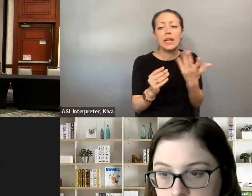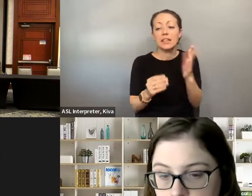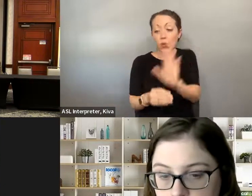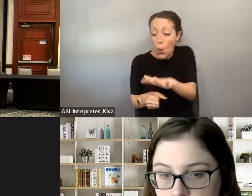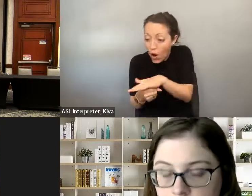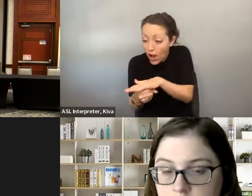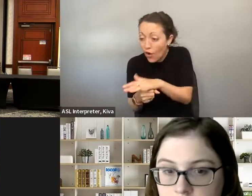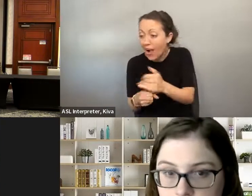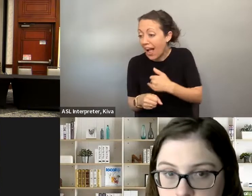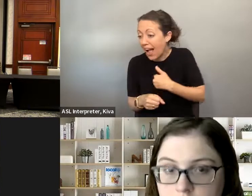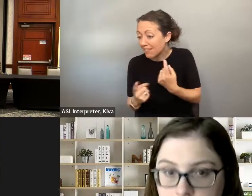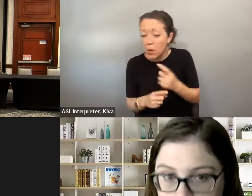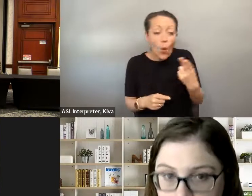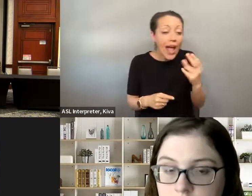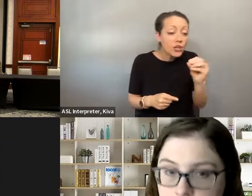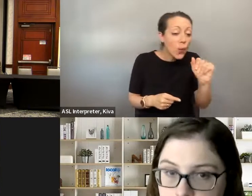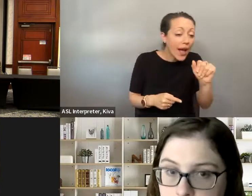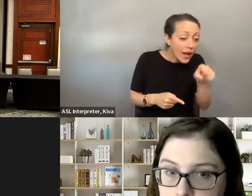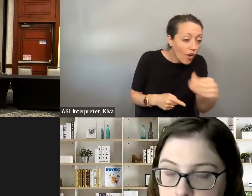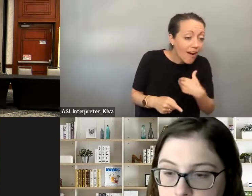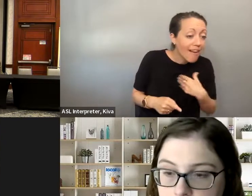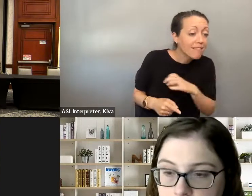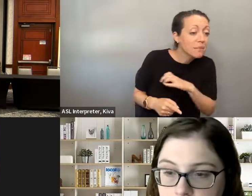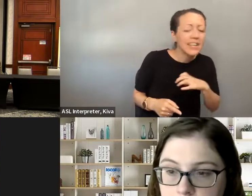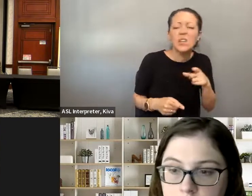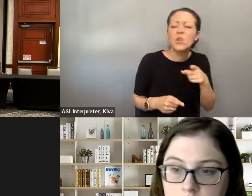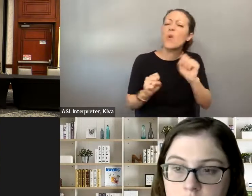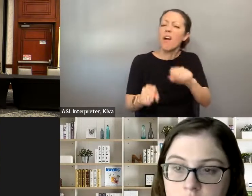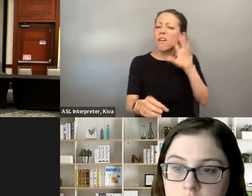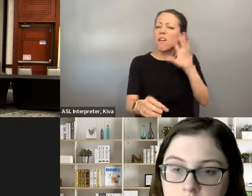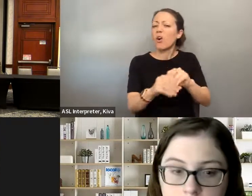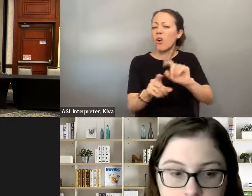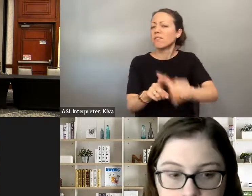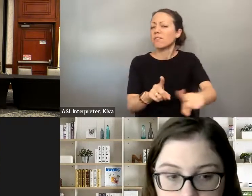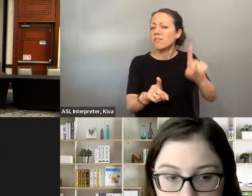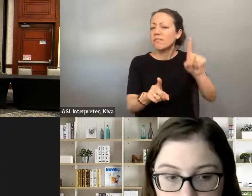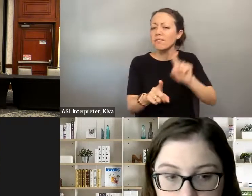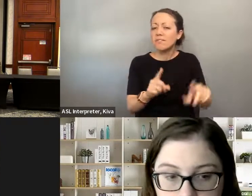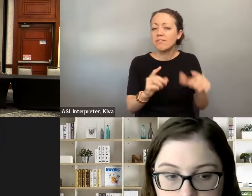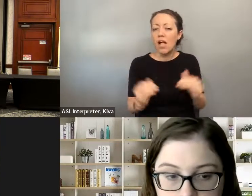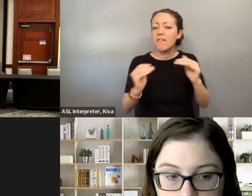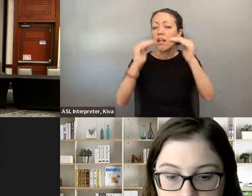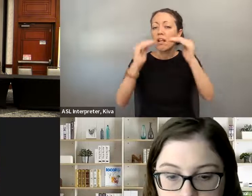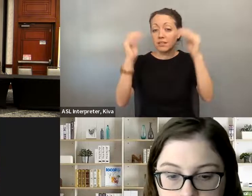Geographically, we have different cpac meetings that you can go and learn about the different things that are going on in your different neighborhoods. voice. We have different C PAC meetings that you can learn about the different things going on in your